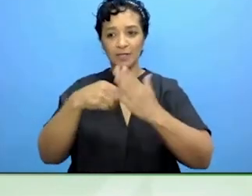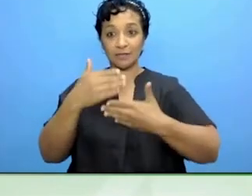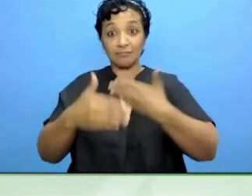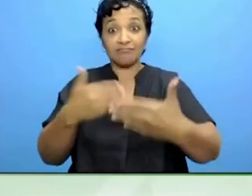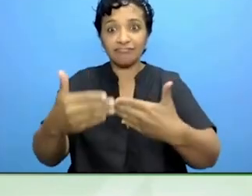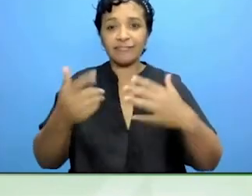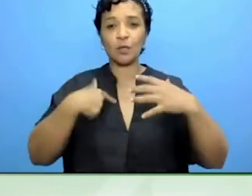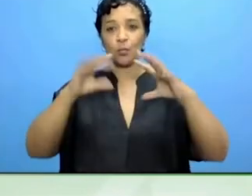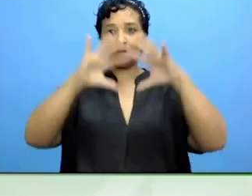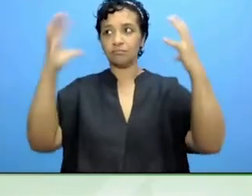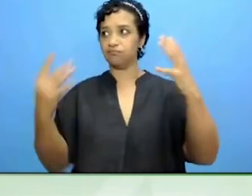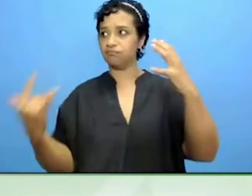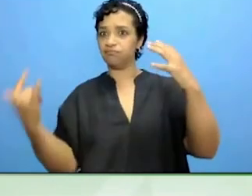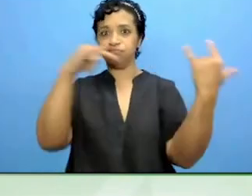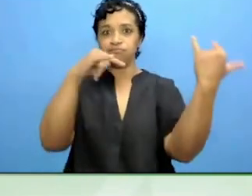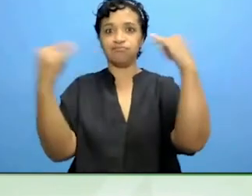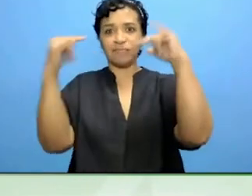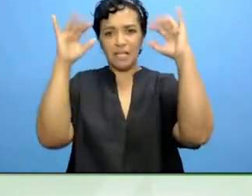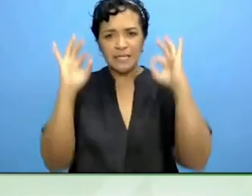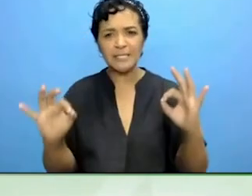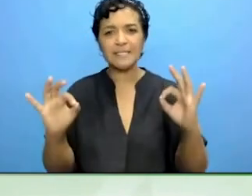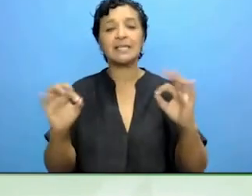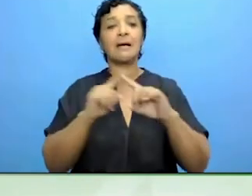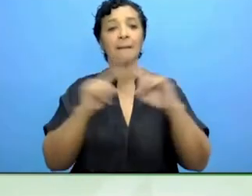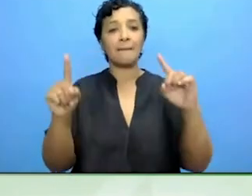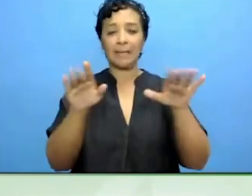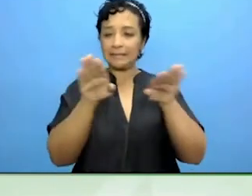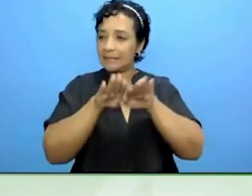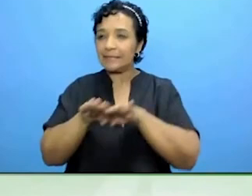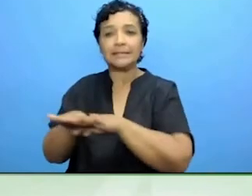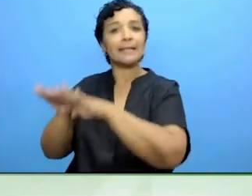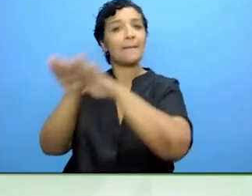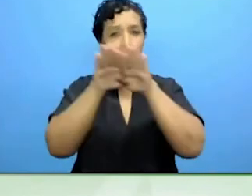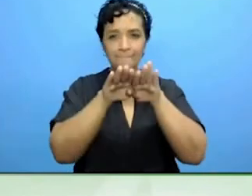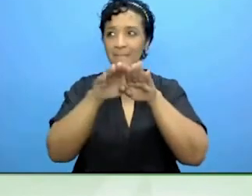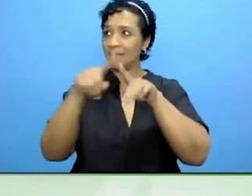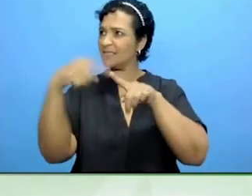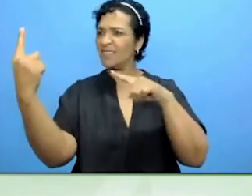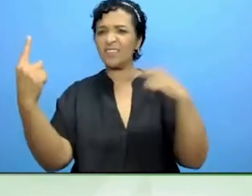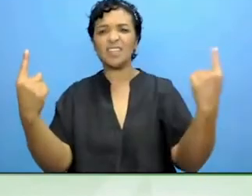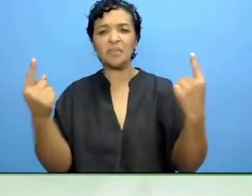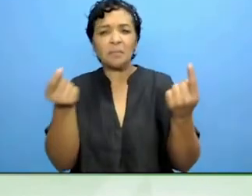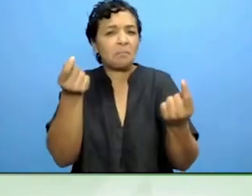The similarities are much stronger than the differences.